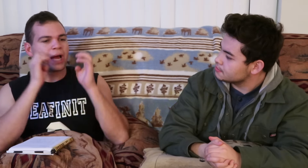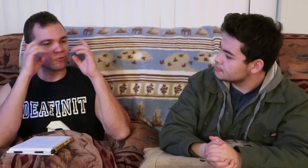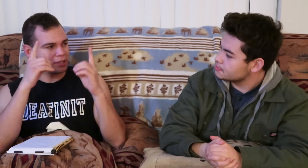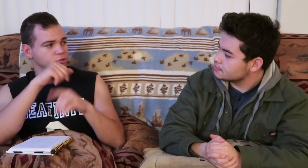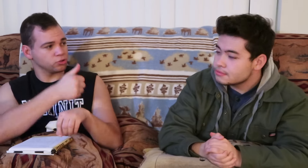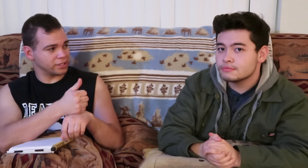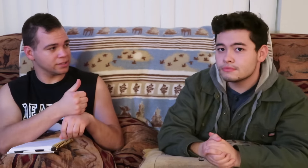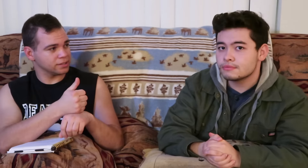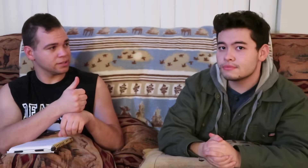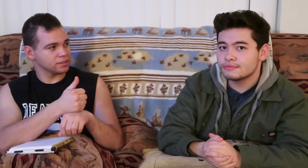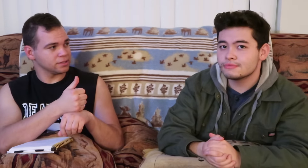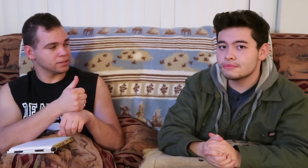and an educational setting,